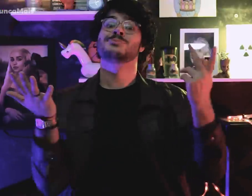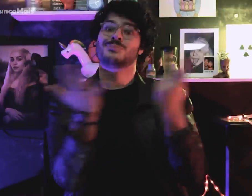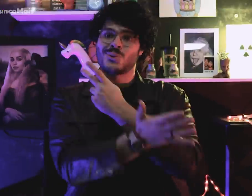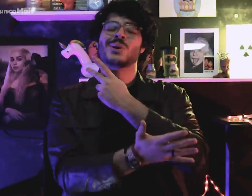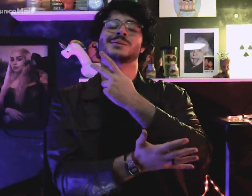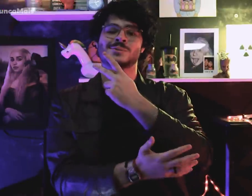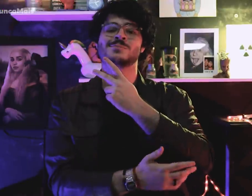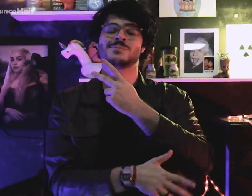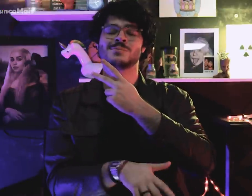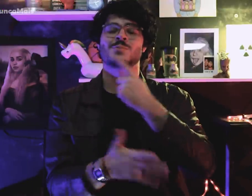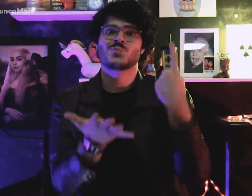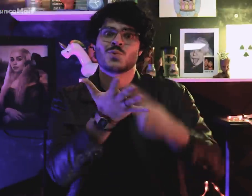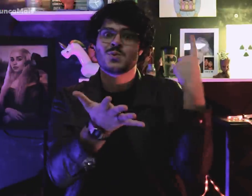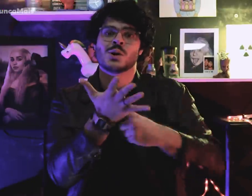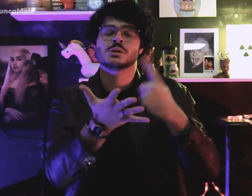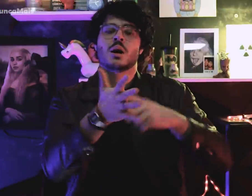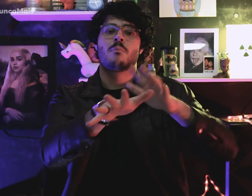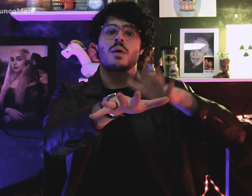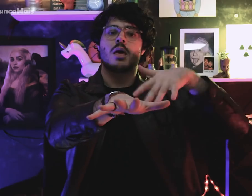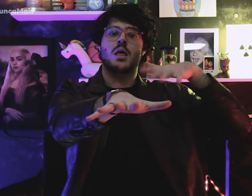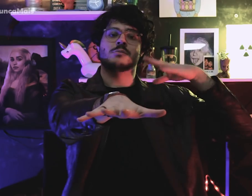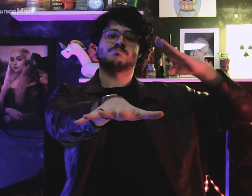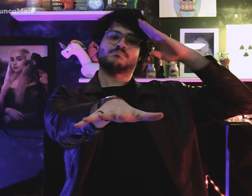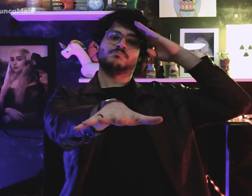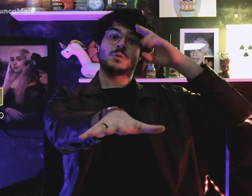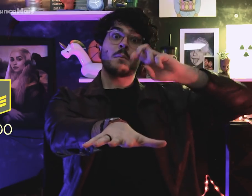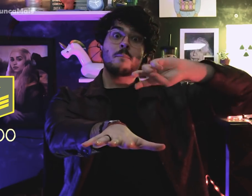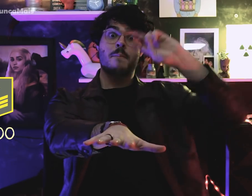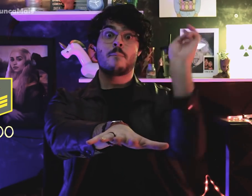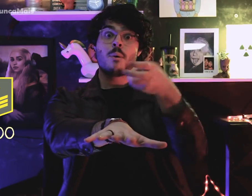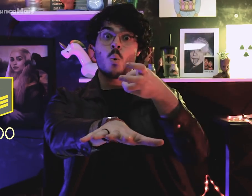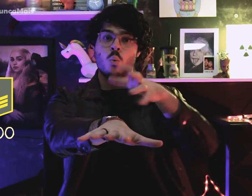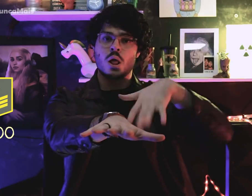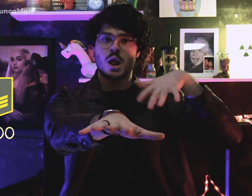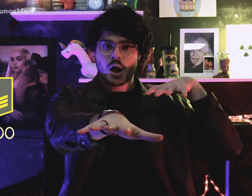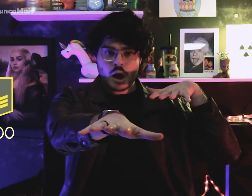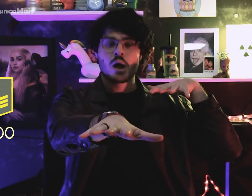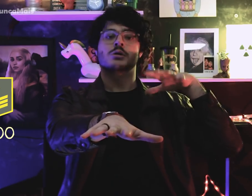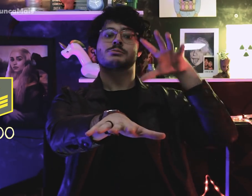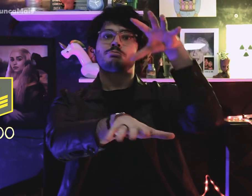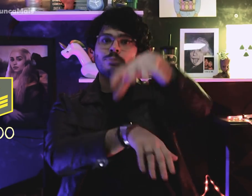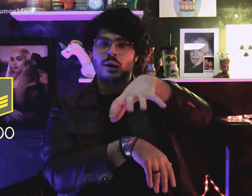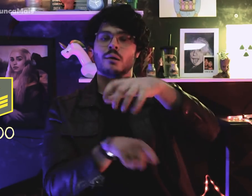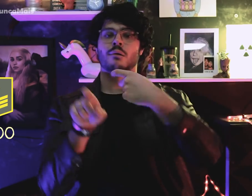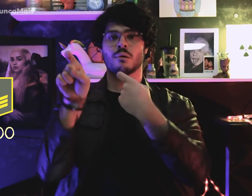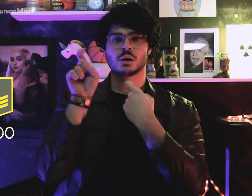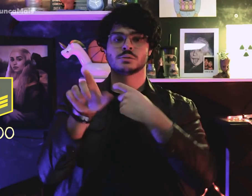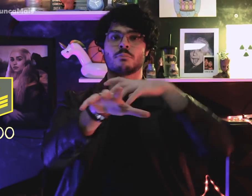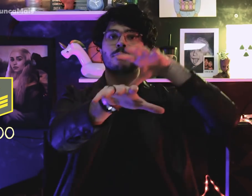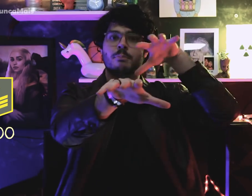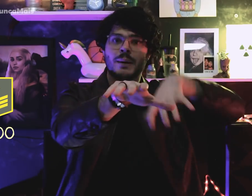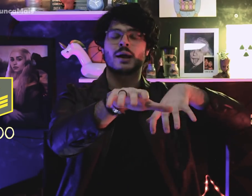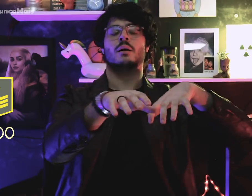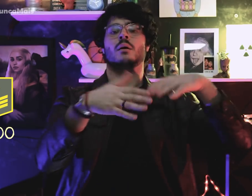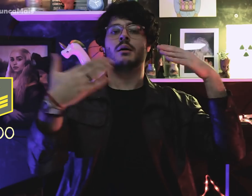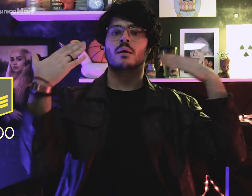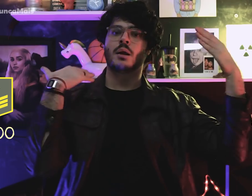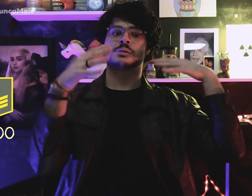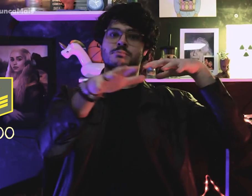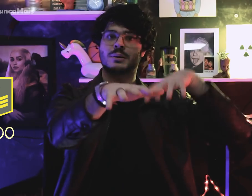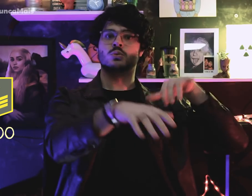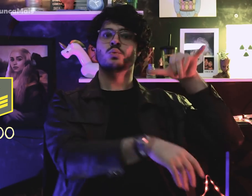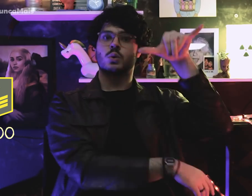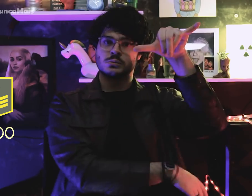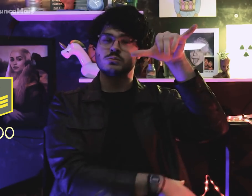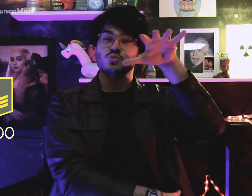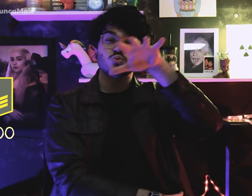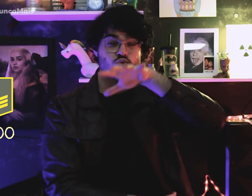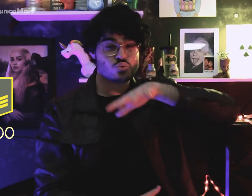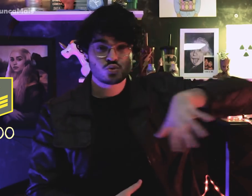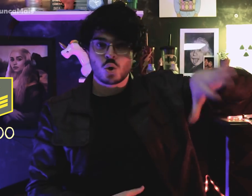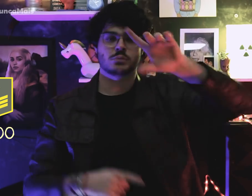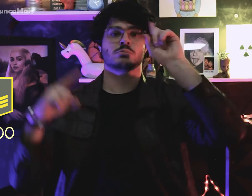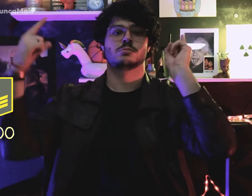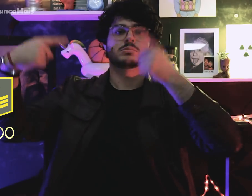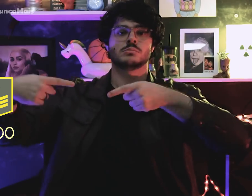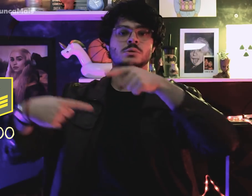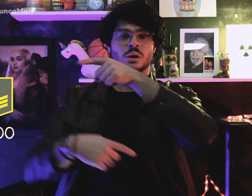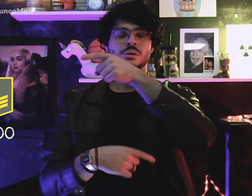Assim, 5 mil soldados das Forças Armadas Brasileiras foram usados no confronto